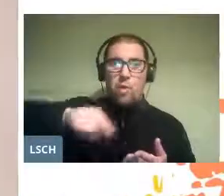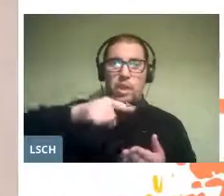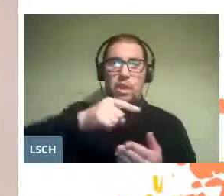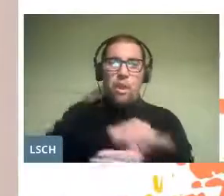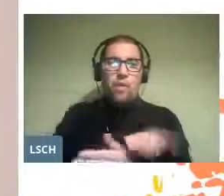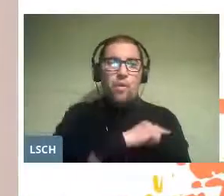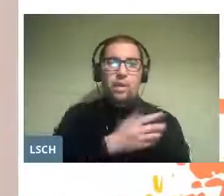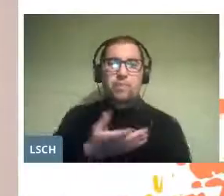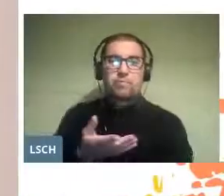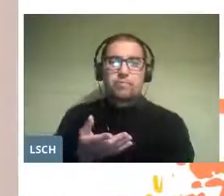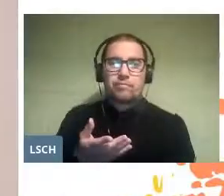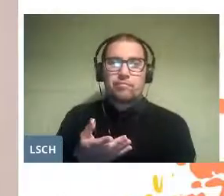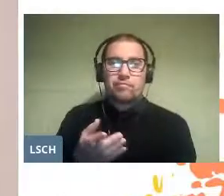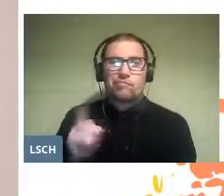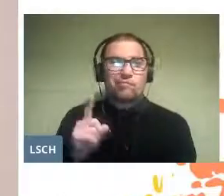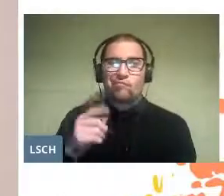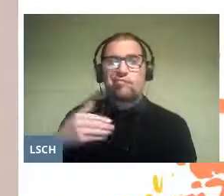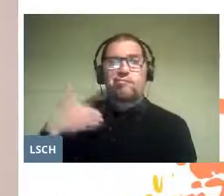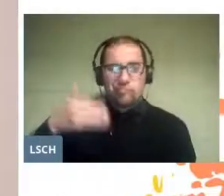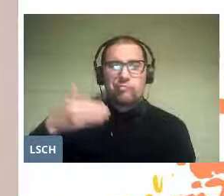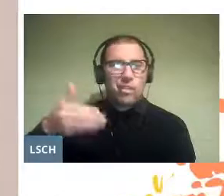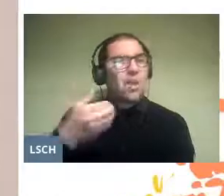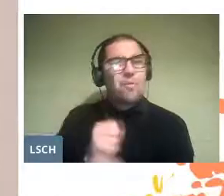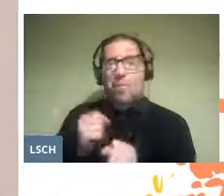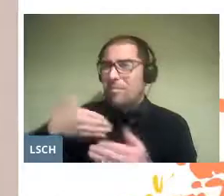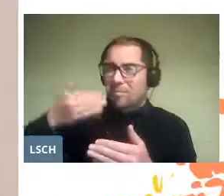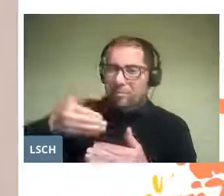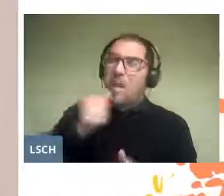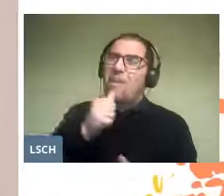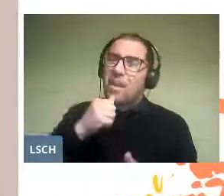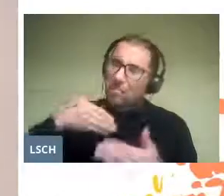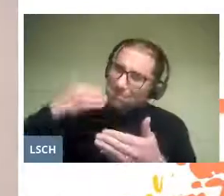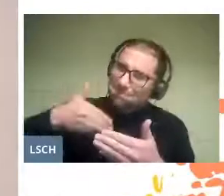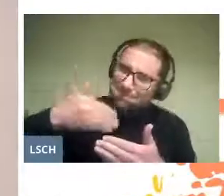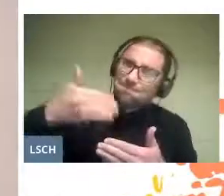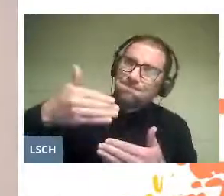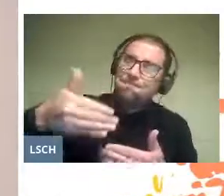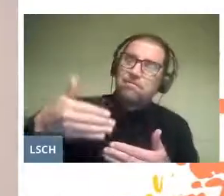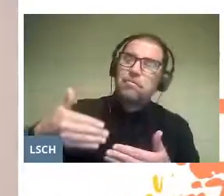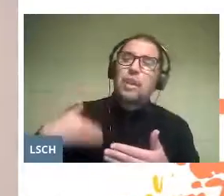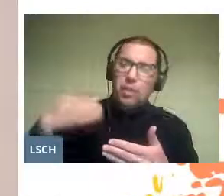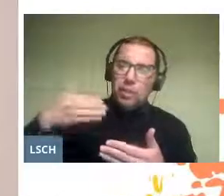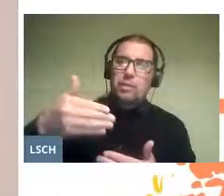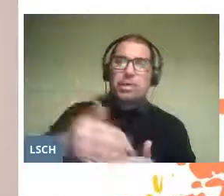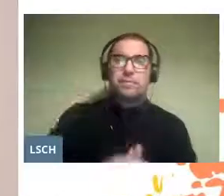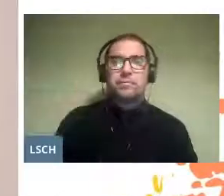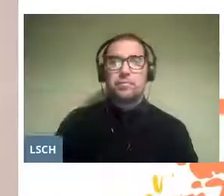did not accompany us to move forward with that project at that time.